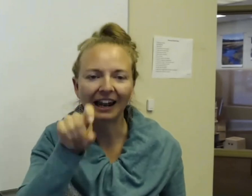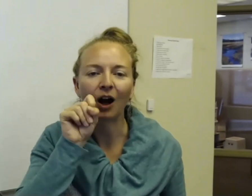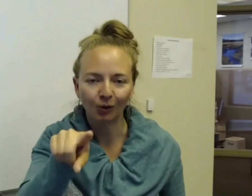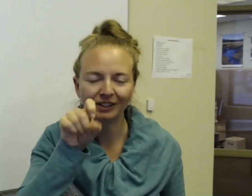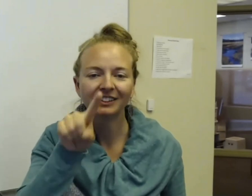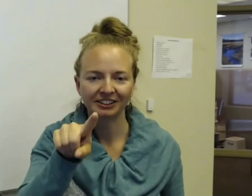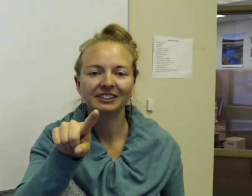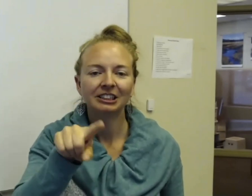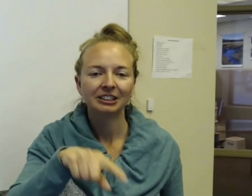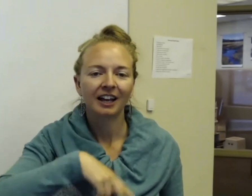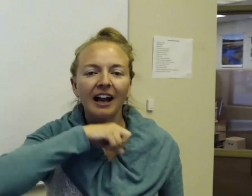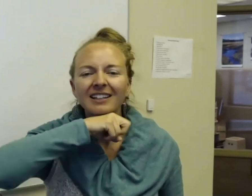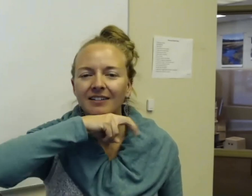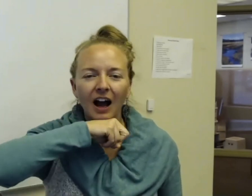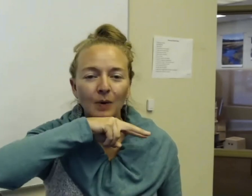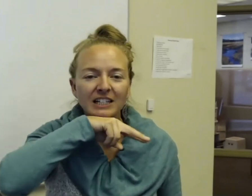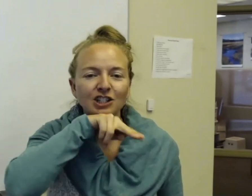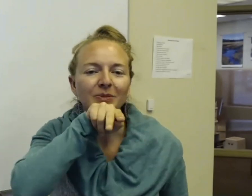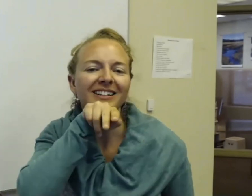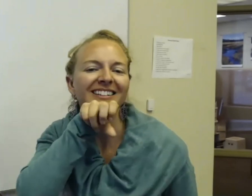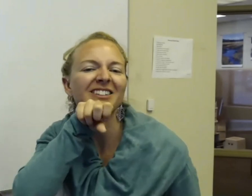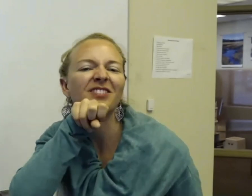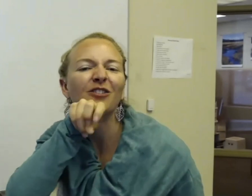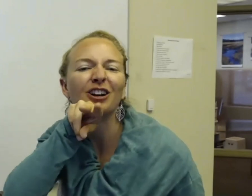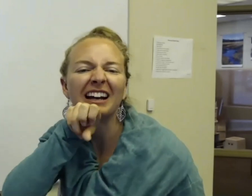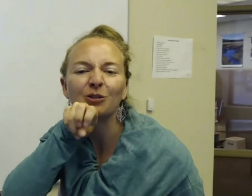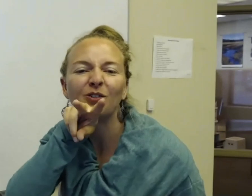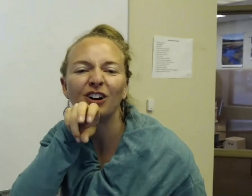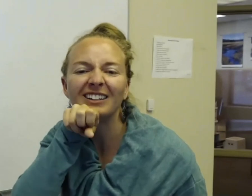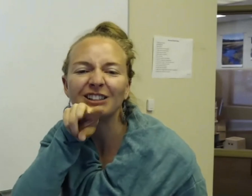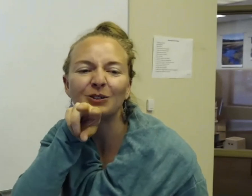and out. And it's sideways just because it doesn't feel very natural for us to do it